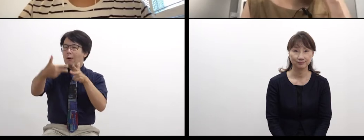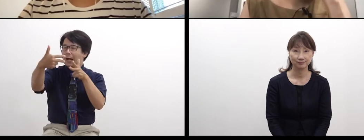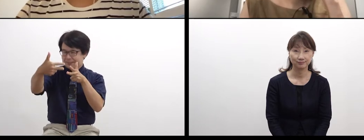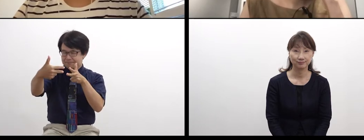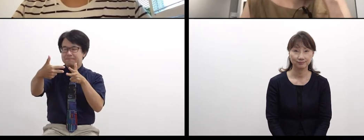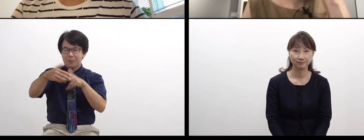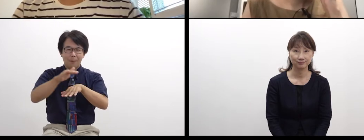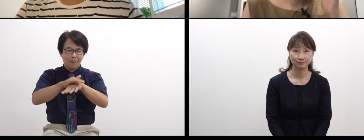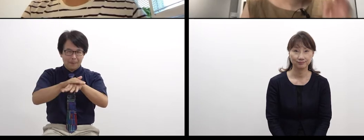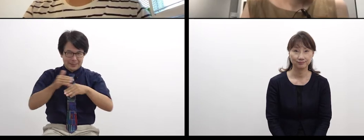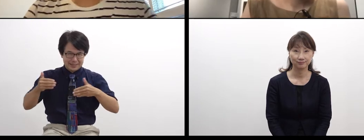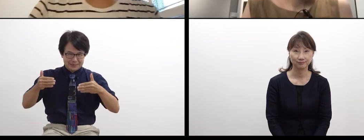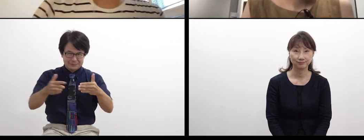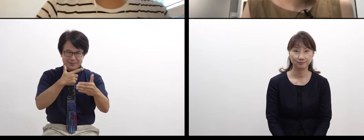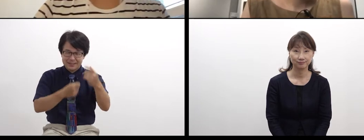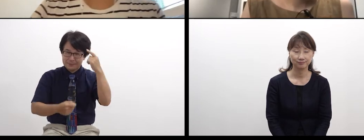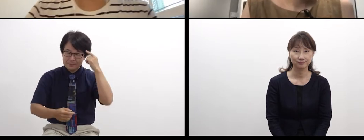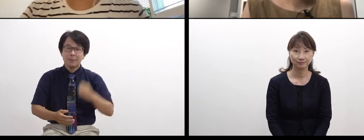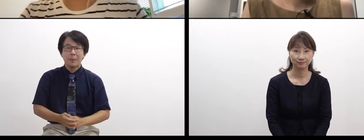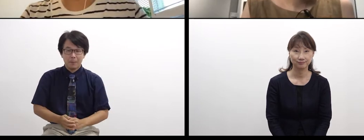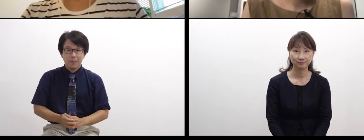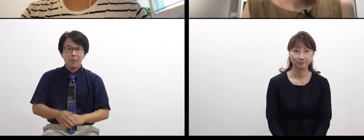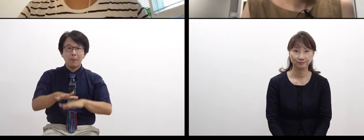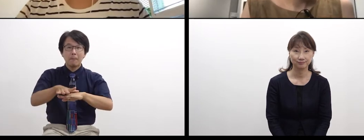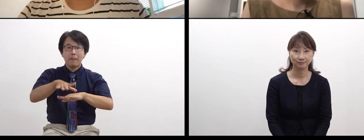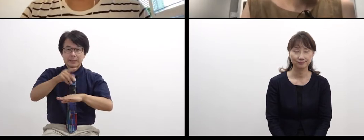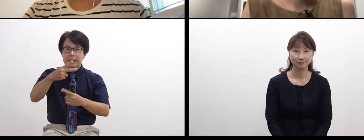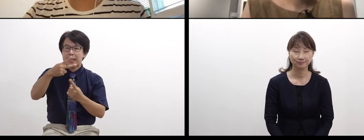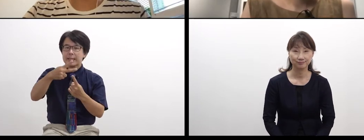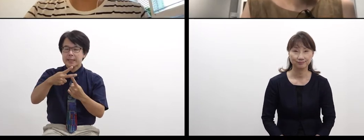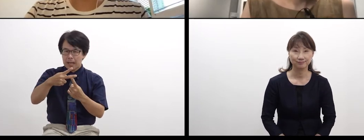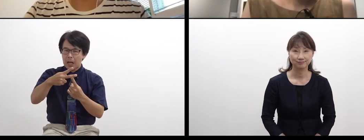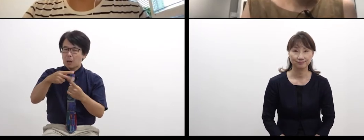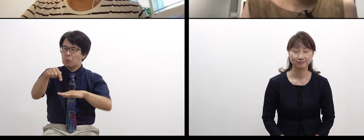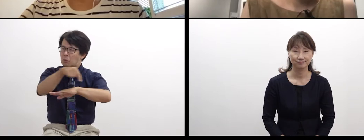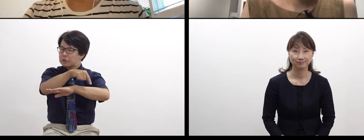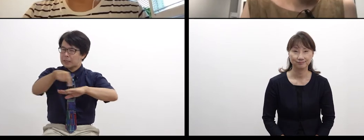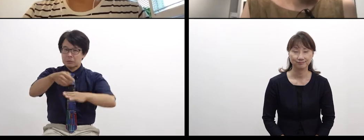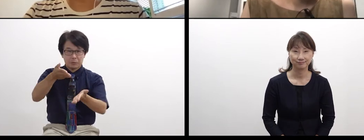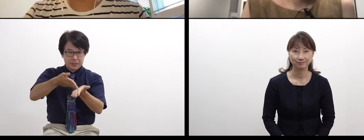Let me start with the project introduction.